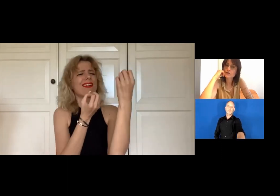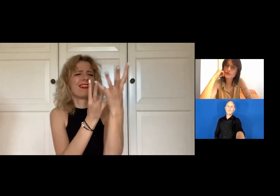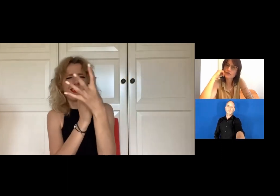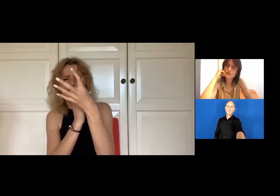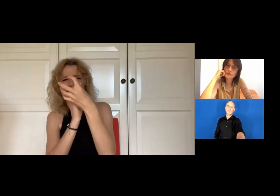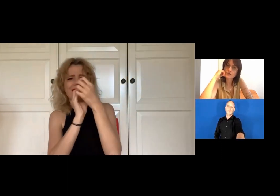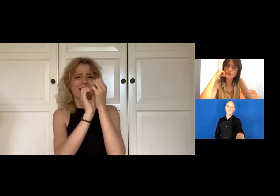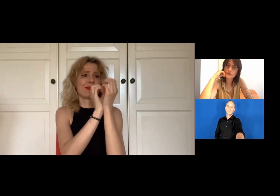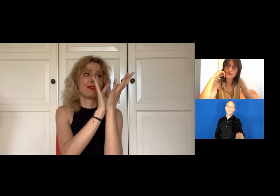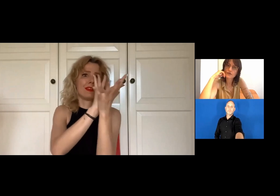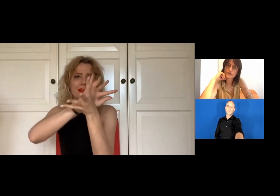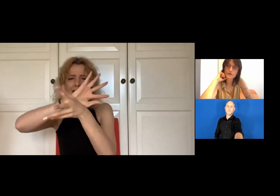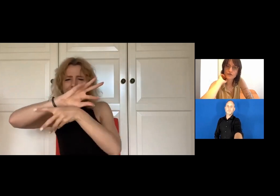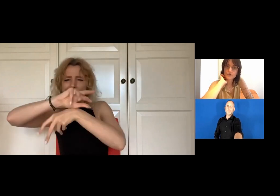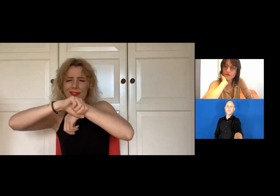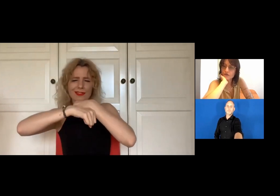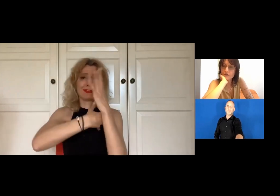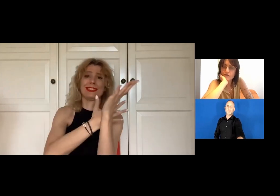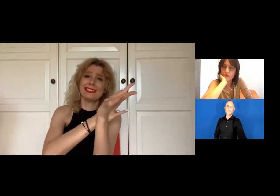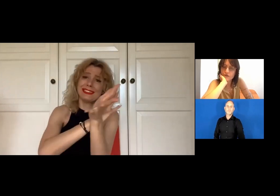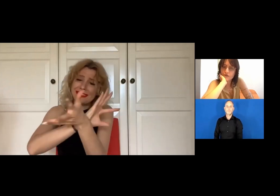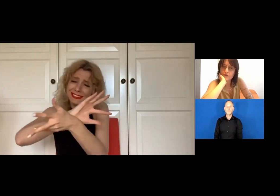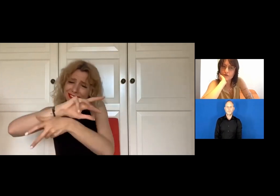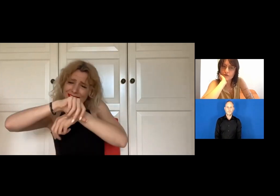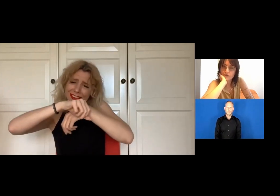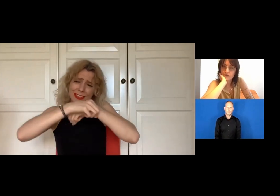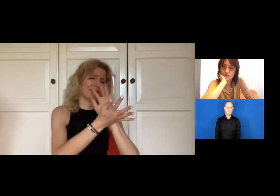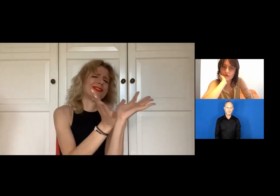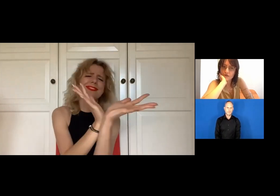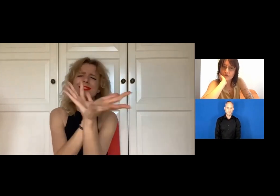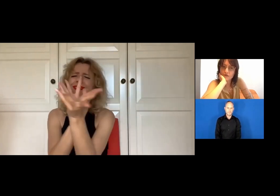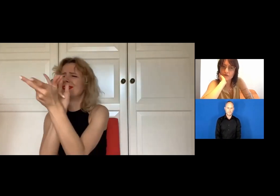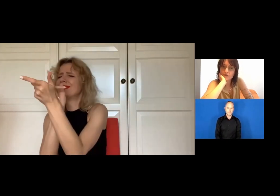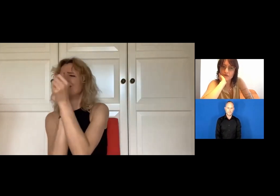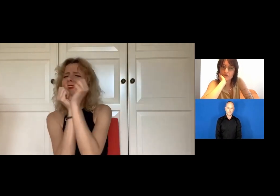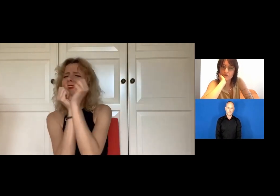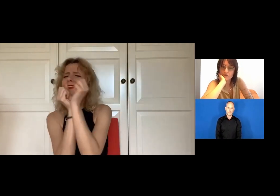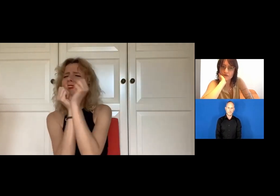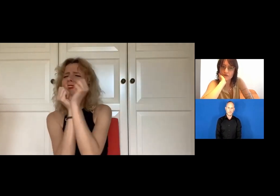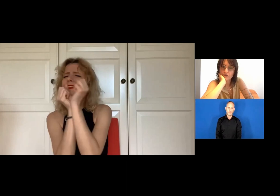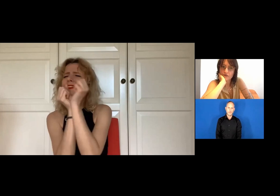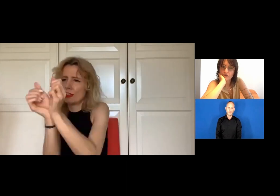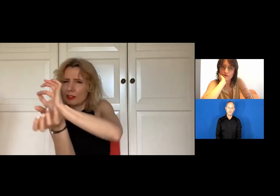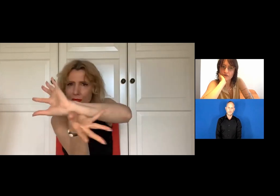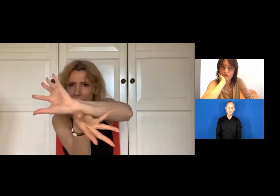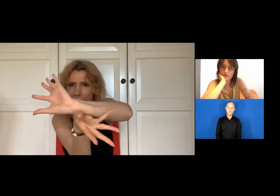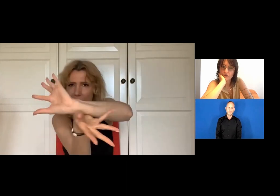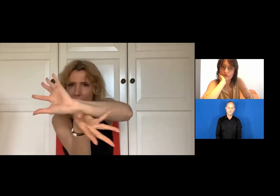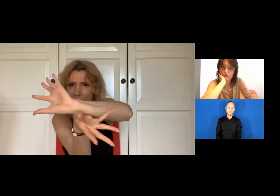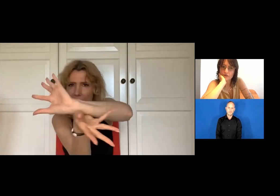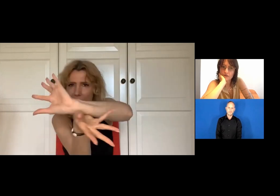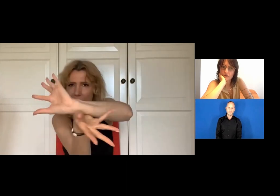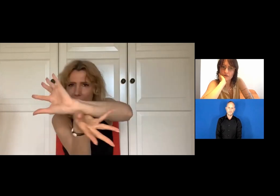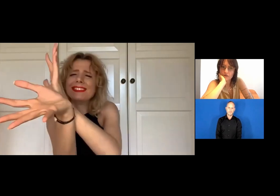We entangle, dancing in sync.